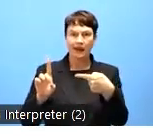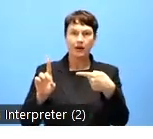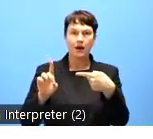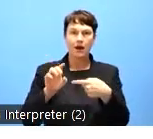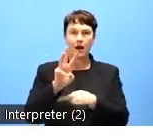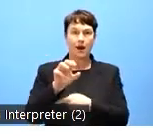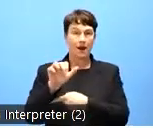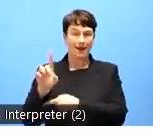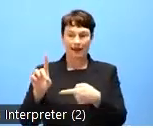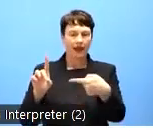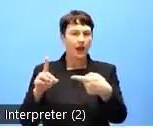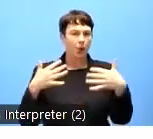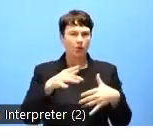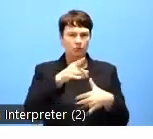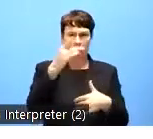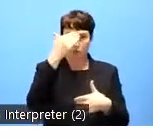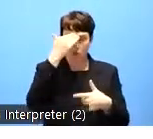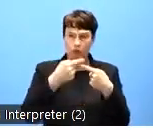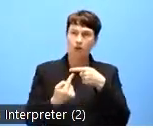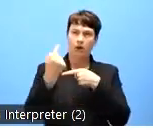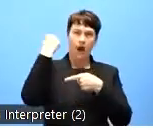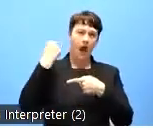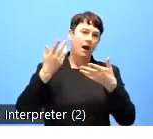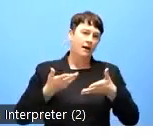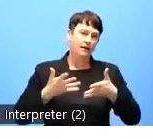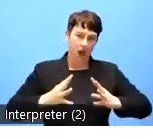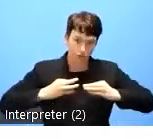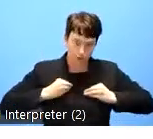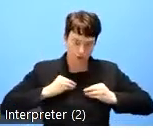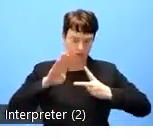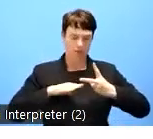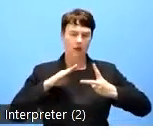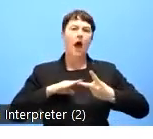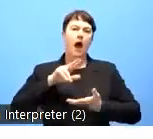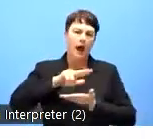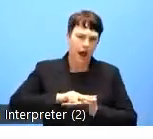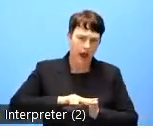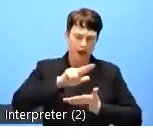the date of adoption, the date of signature, the date of publication, of entry into force.